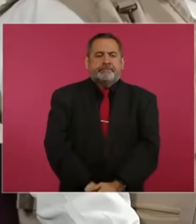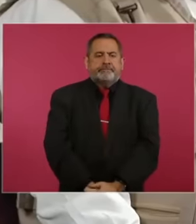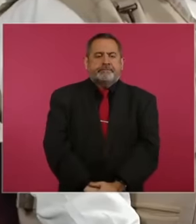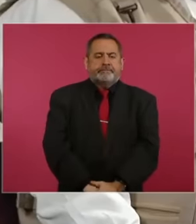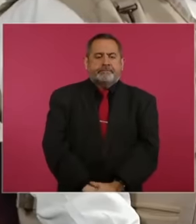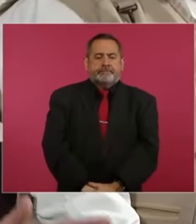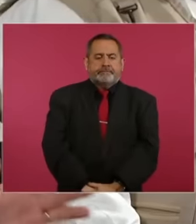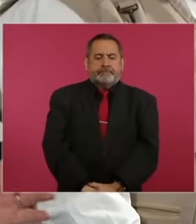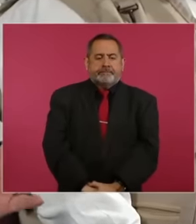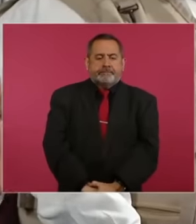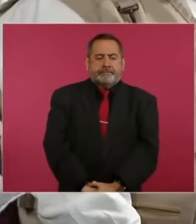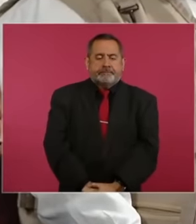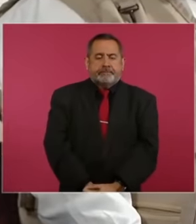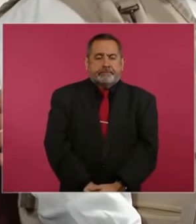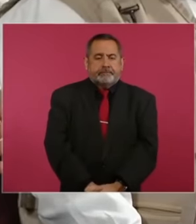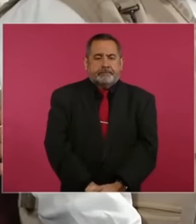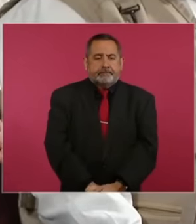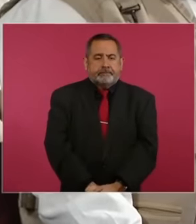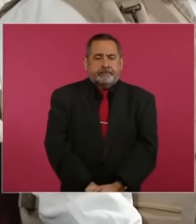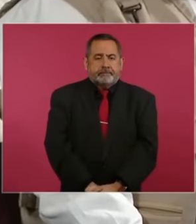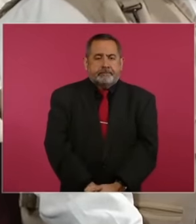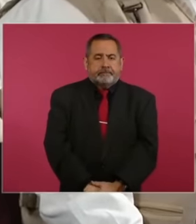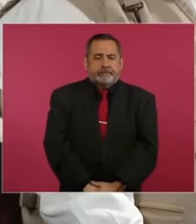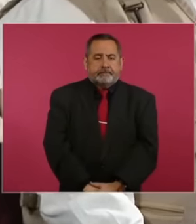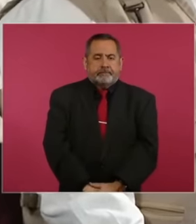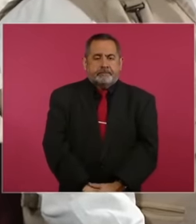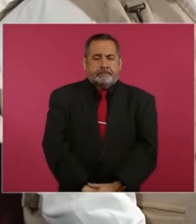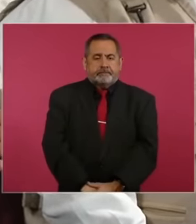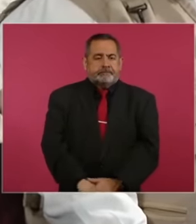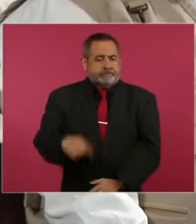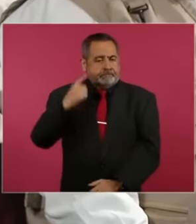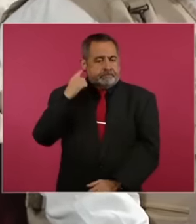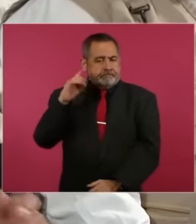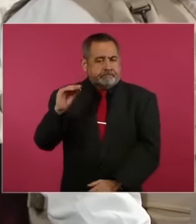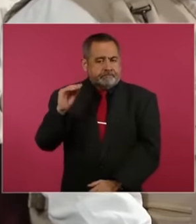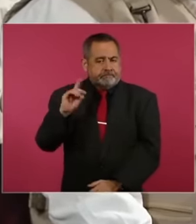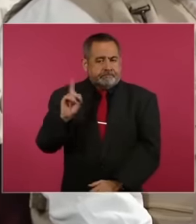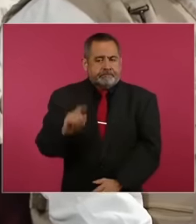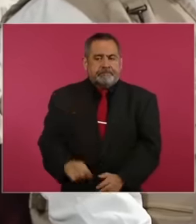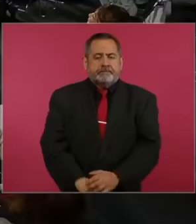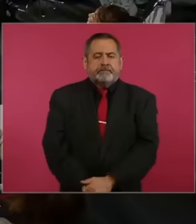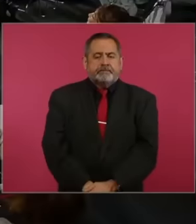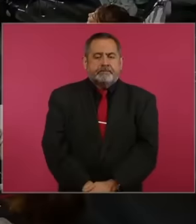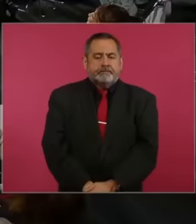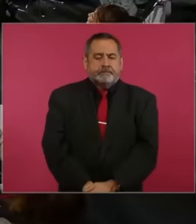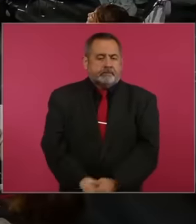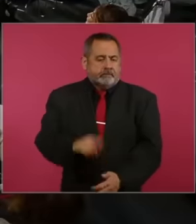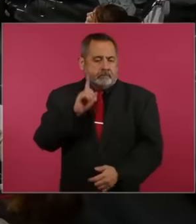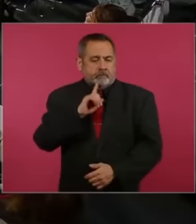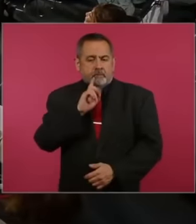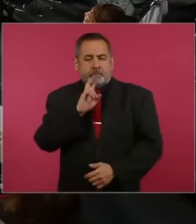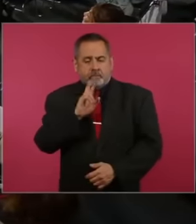which Salinas group sees the ruling against them is part of the administrative